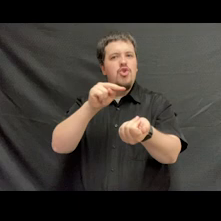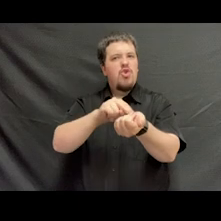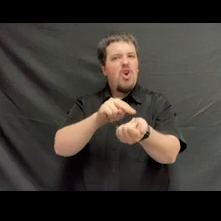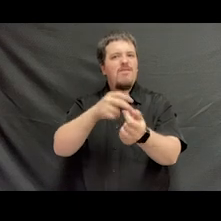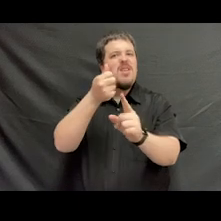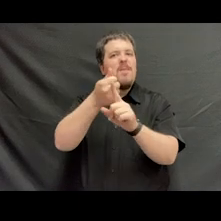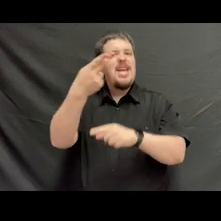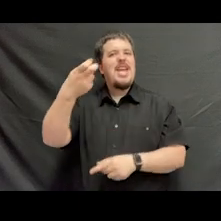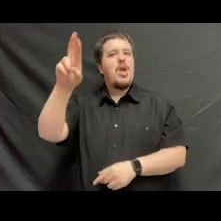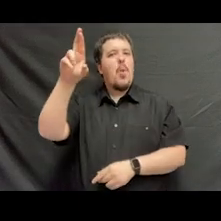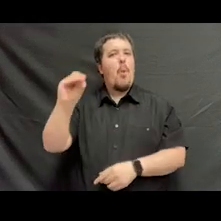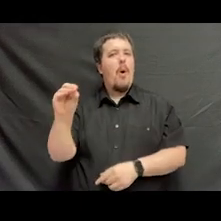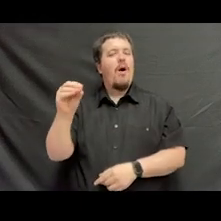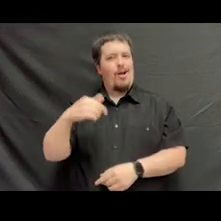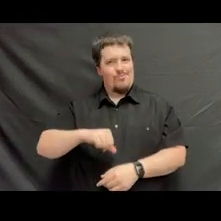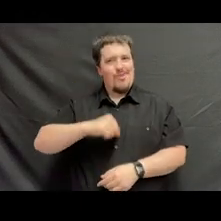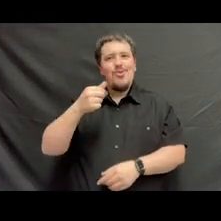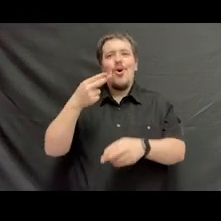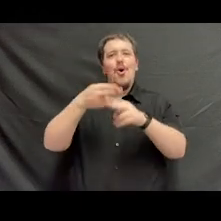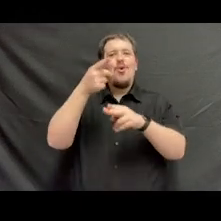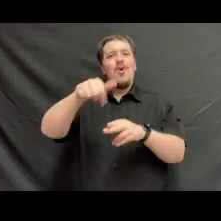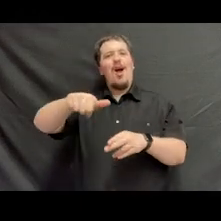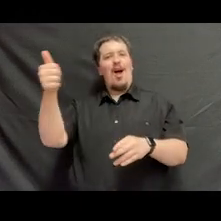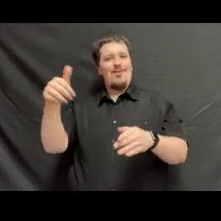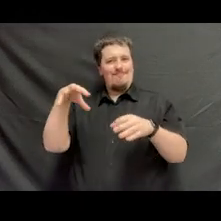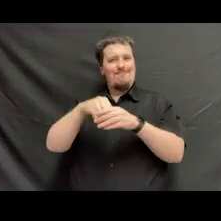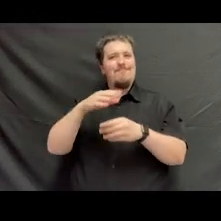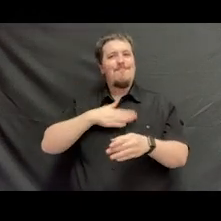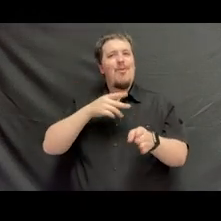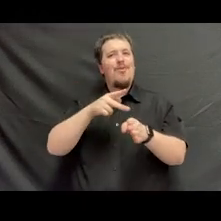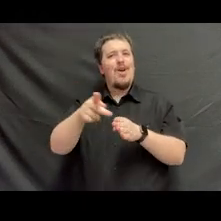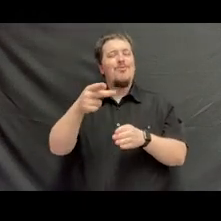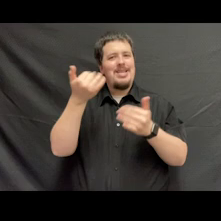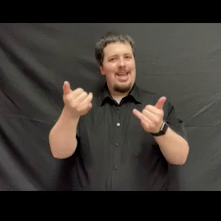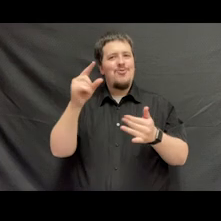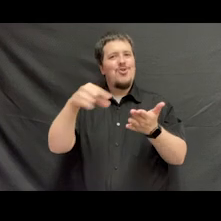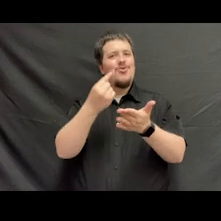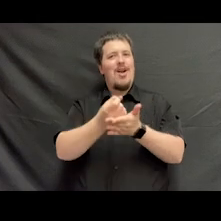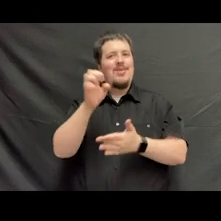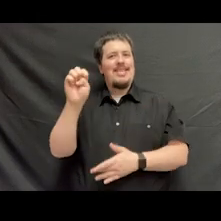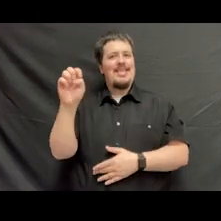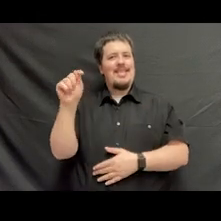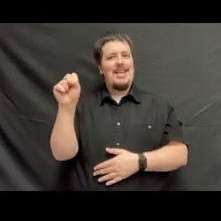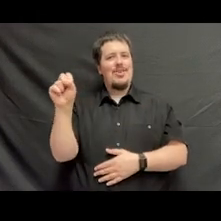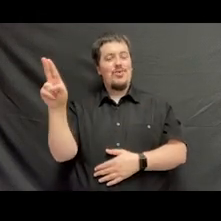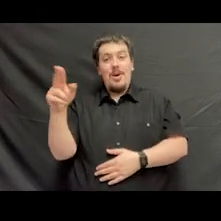Nurses are heroes. I'm so proud to call you colleagues and to welcome you as an alumni of ETSU.